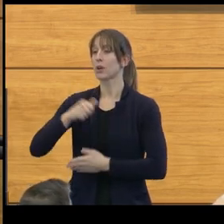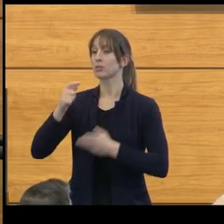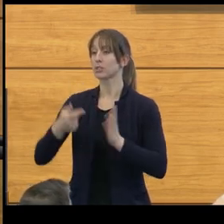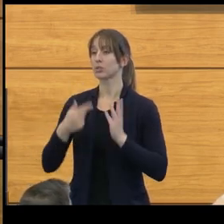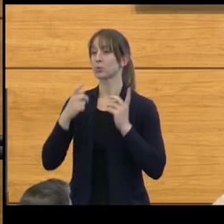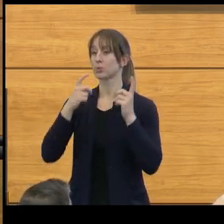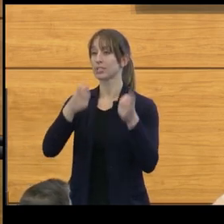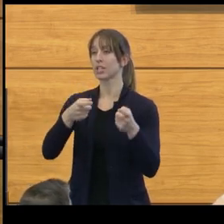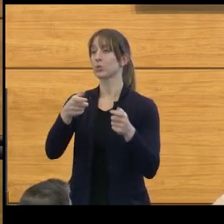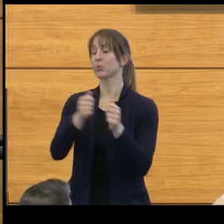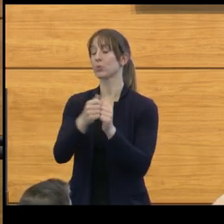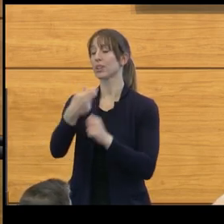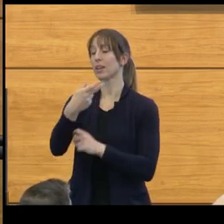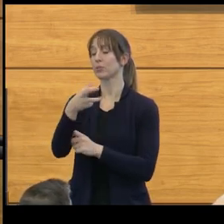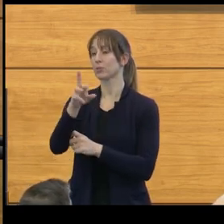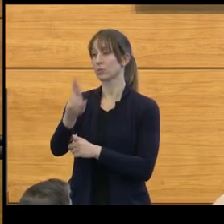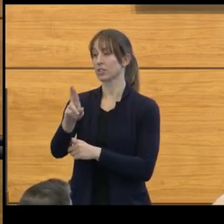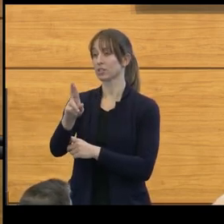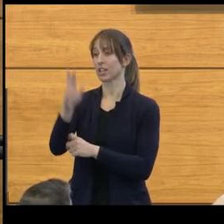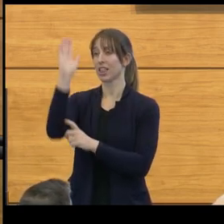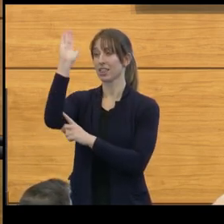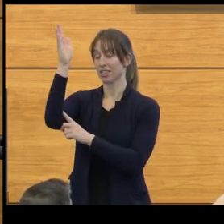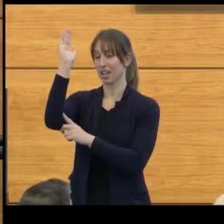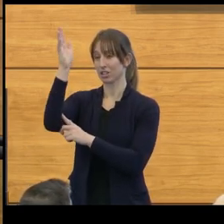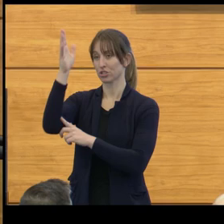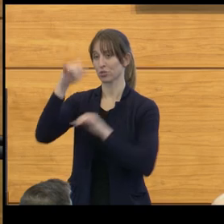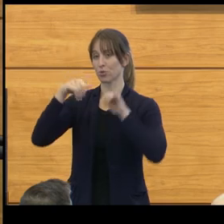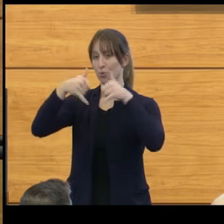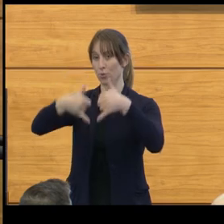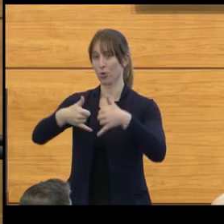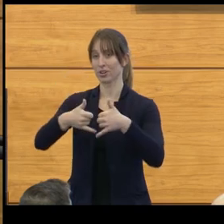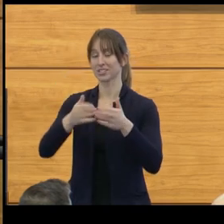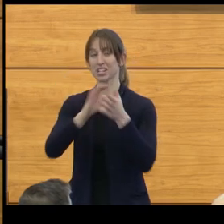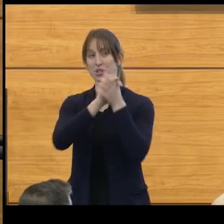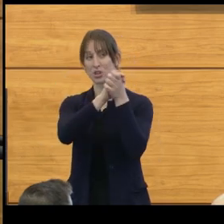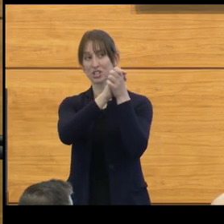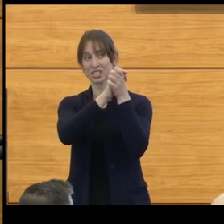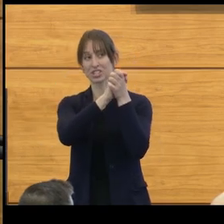with the Henry Russell Lectureship Award, congratulations.